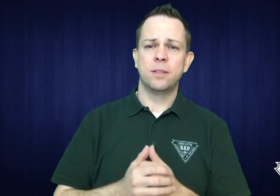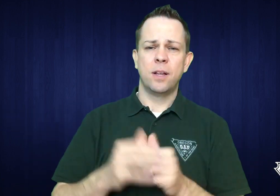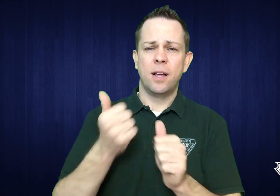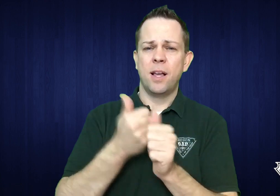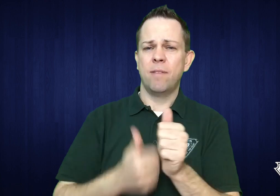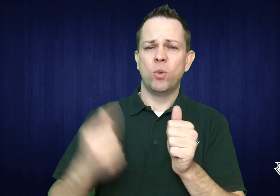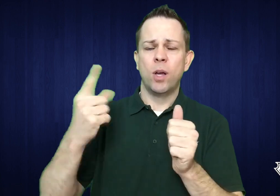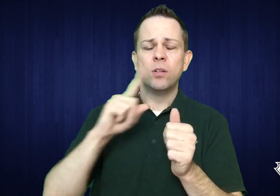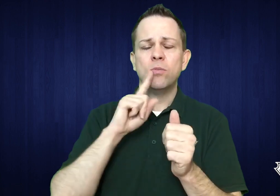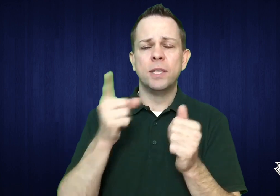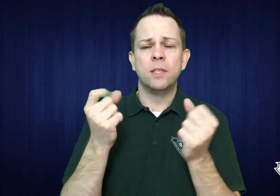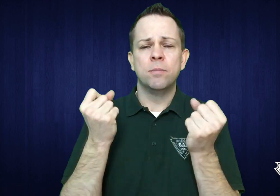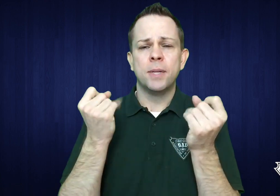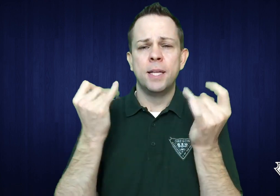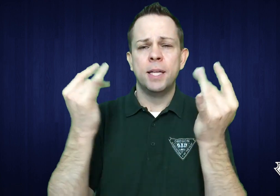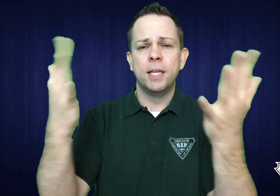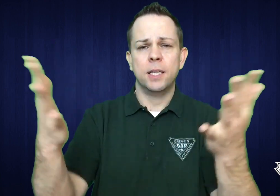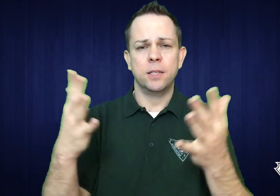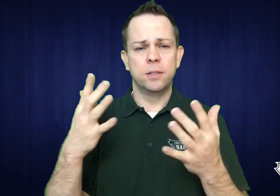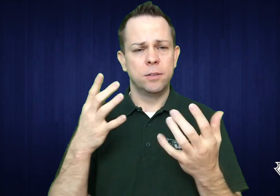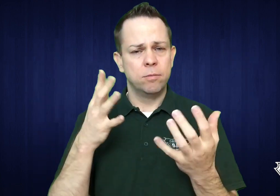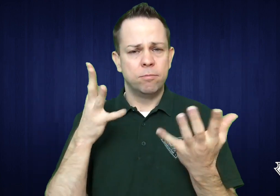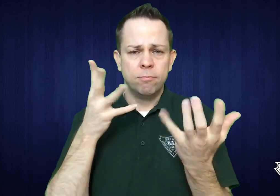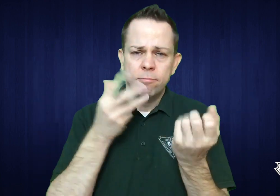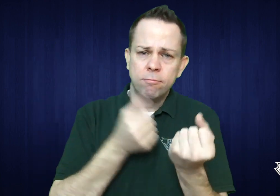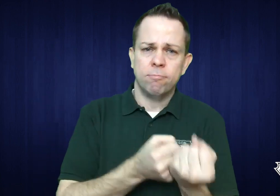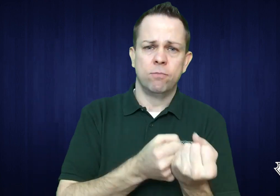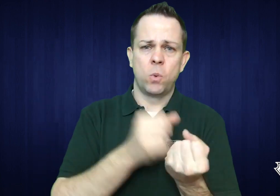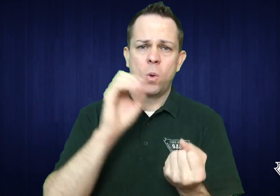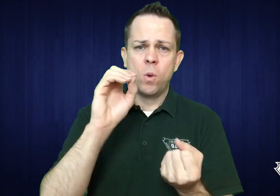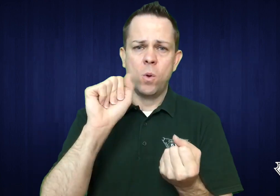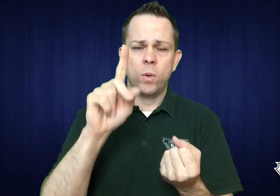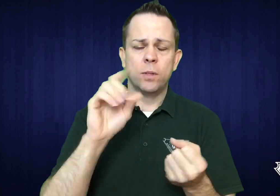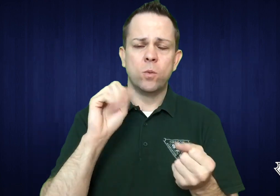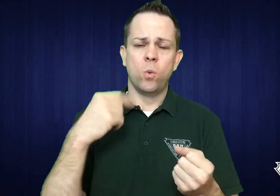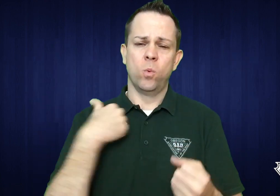and all who have supported us;